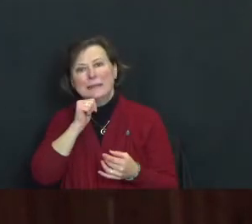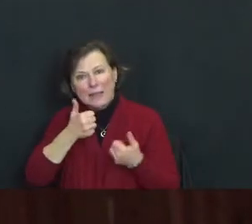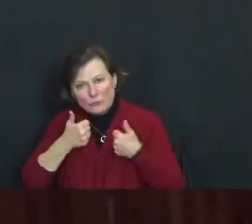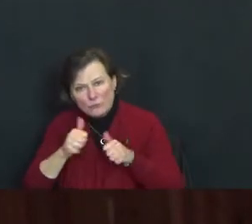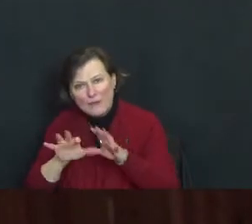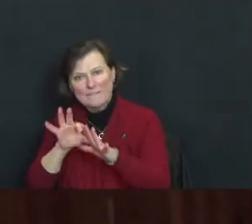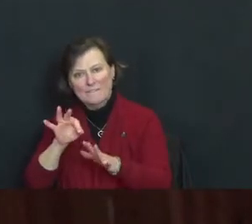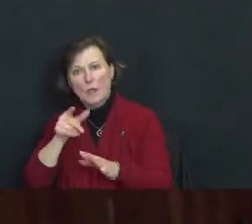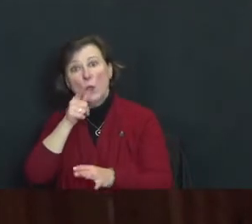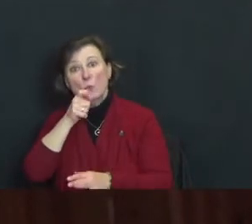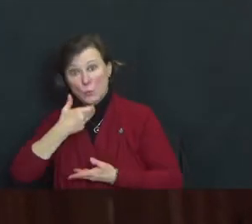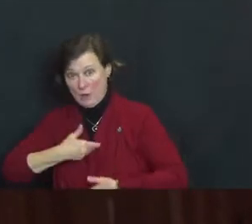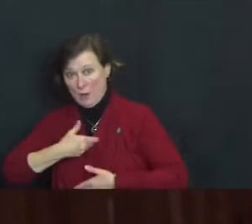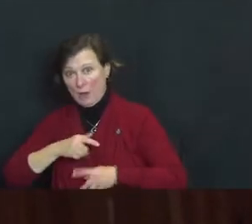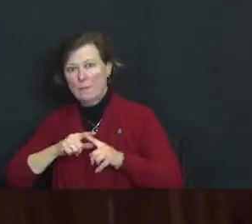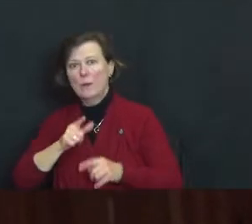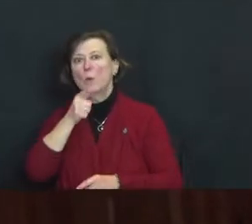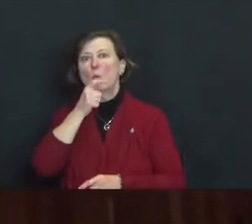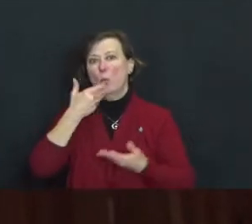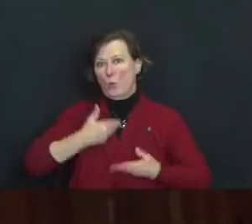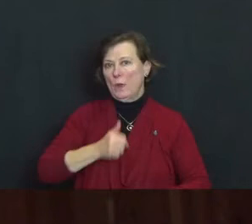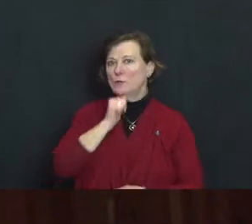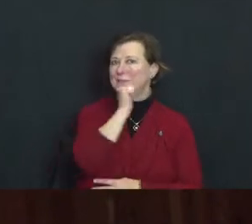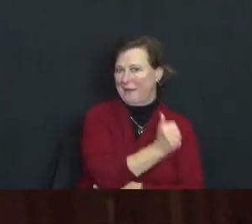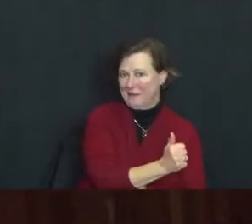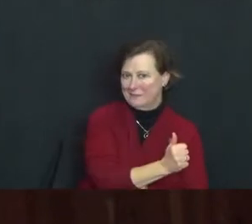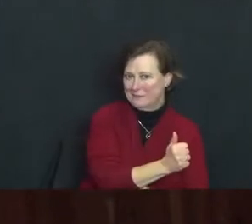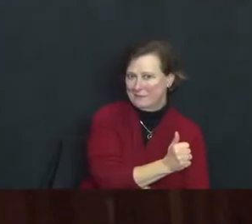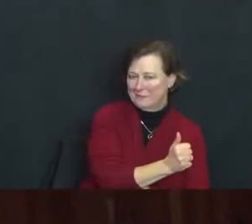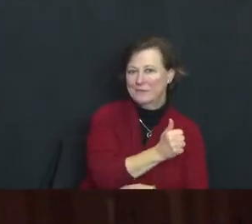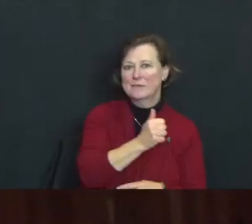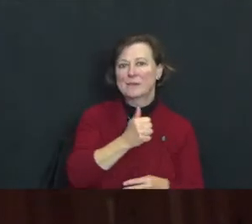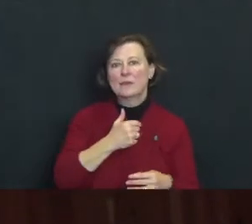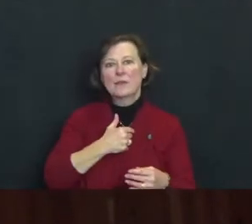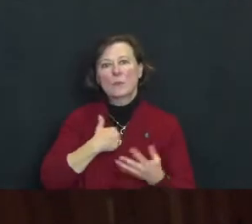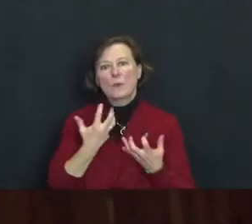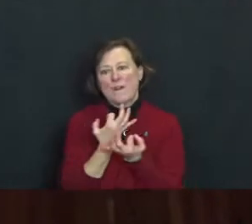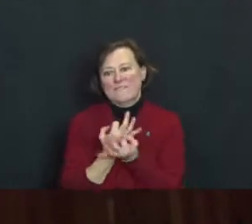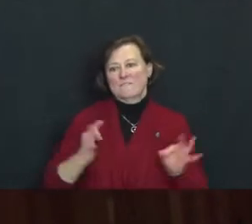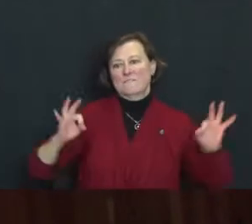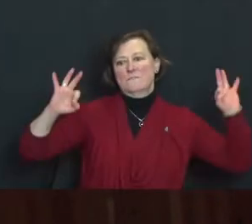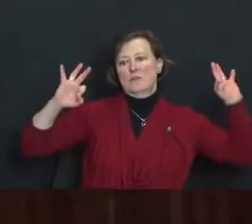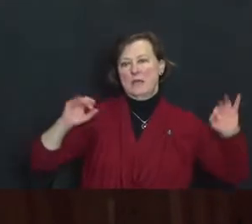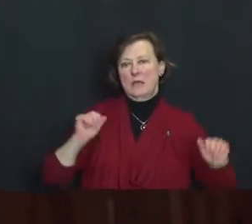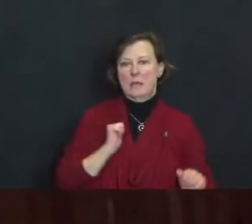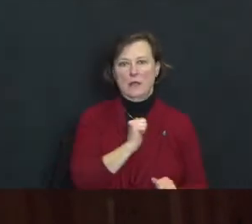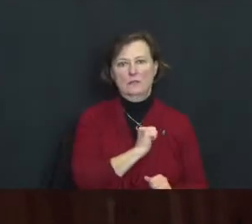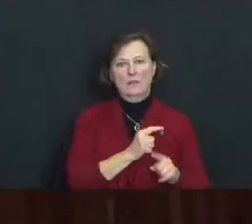“we work to free ourselves from all of our erroneous and concrete conceptions about who we are.